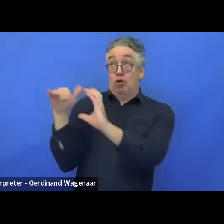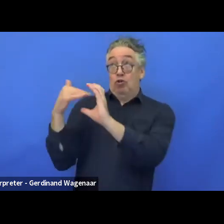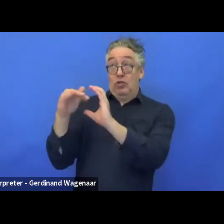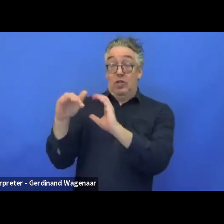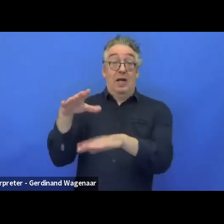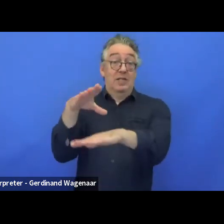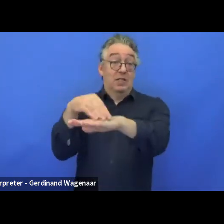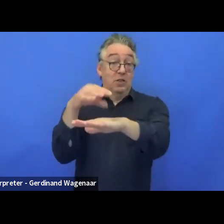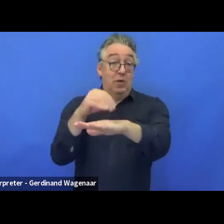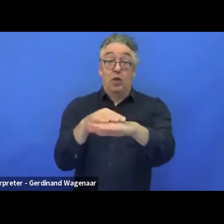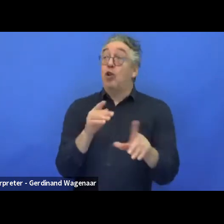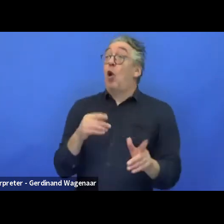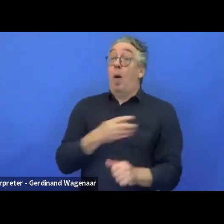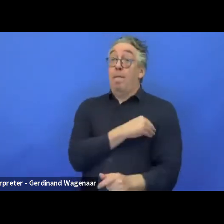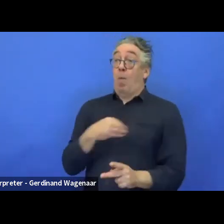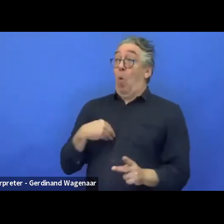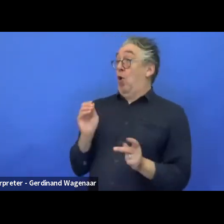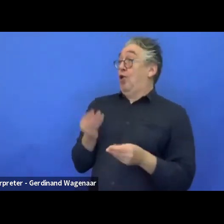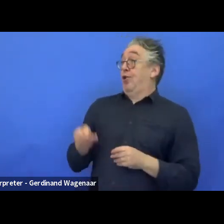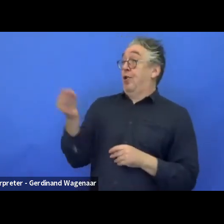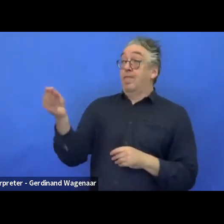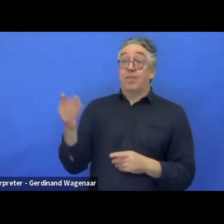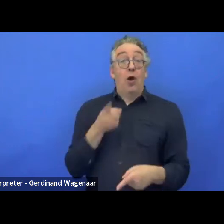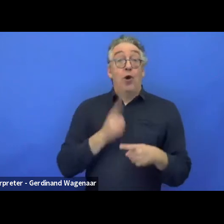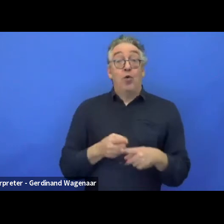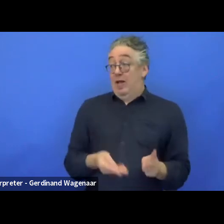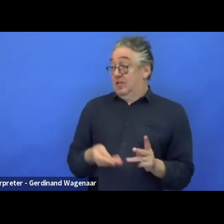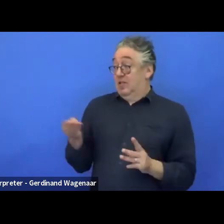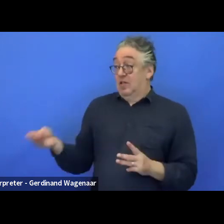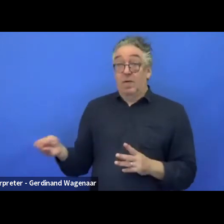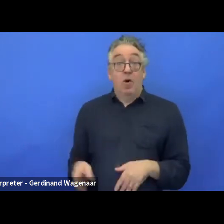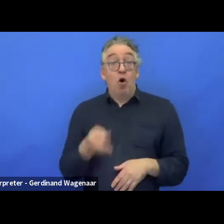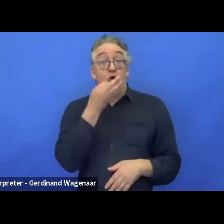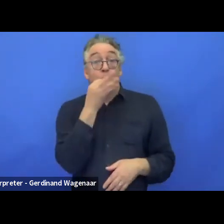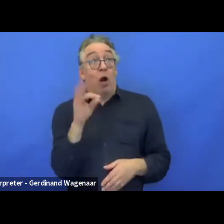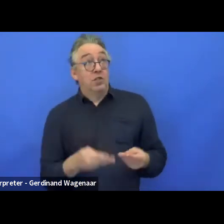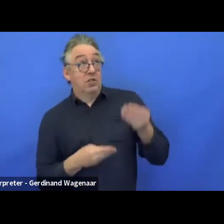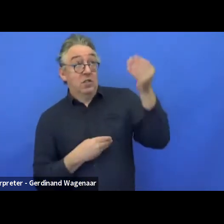Poland, Greece, France and Portugal, for instance.